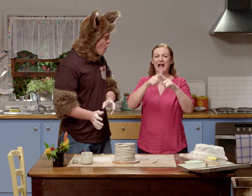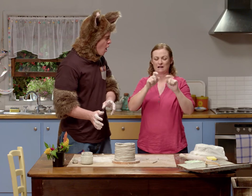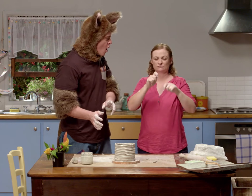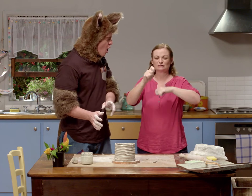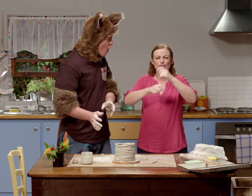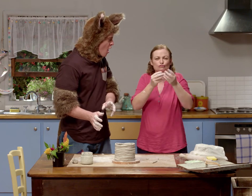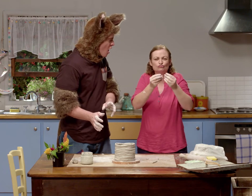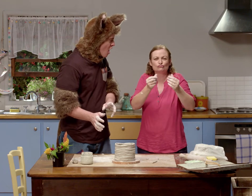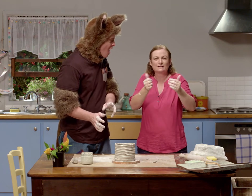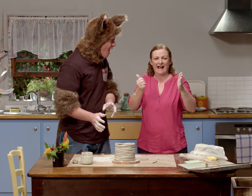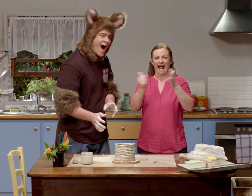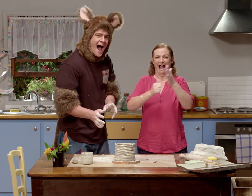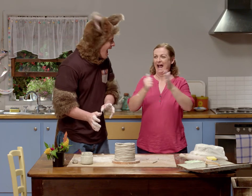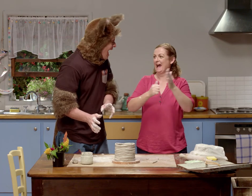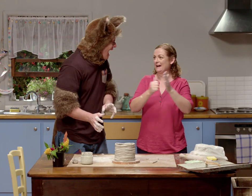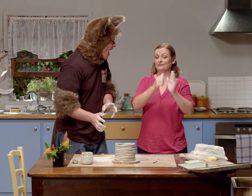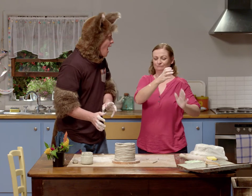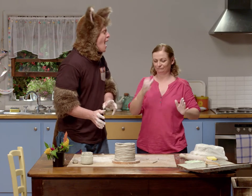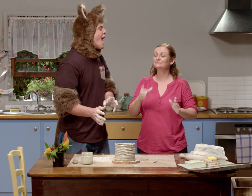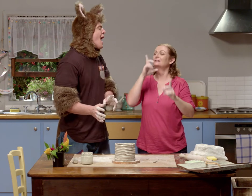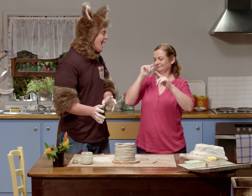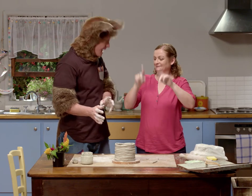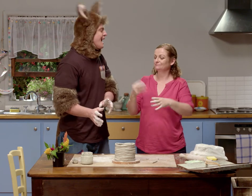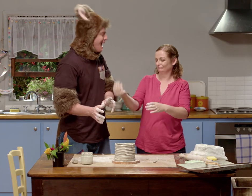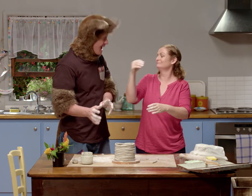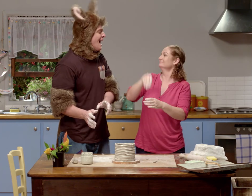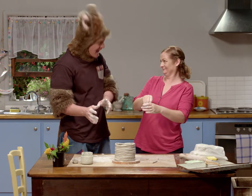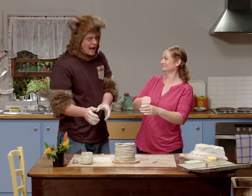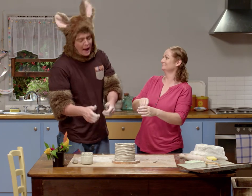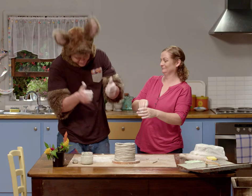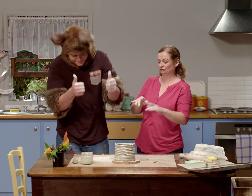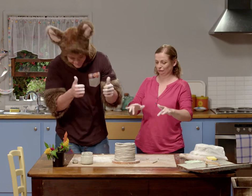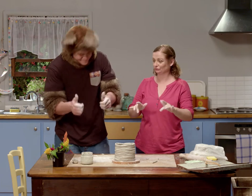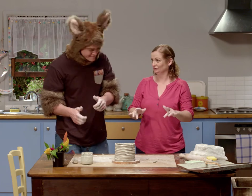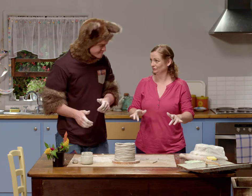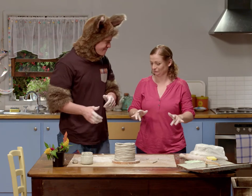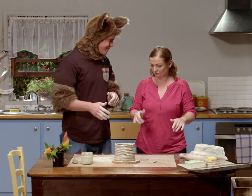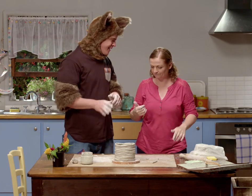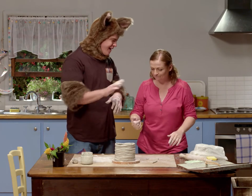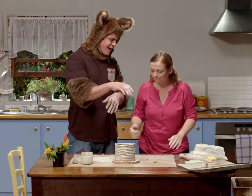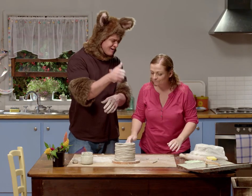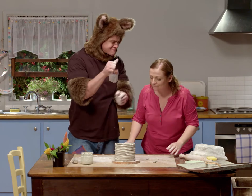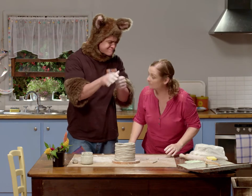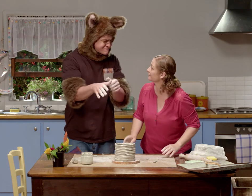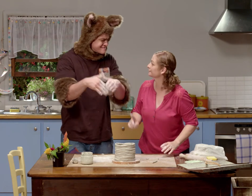it will bake and become nice and hard. And once we've done that, then we can put the pot in. Okay Sally.